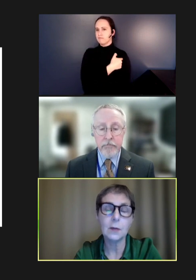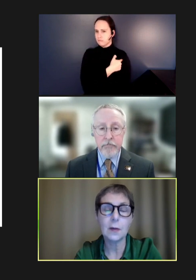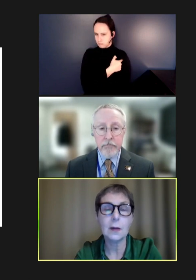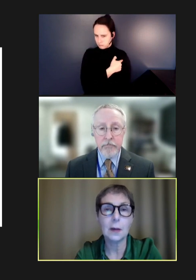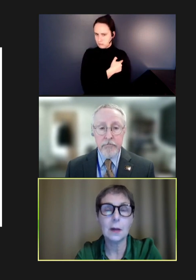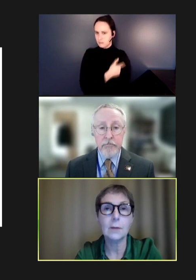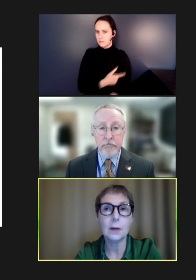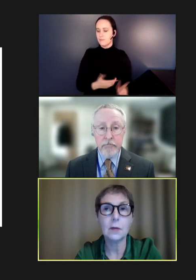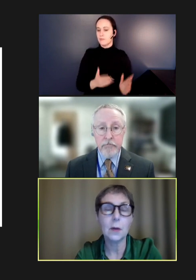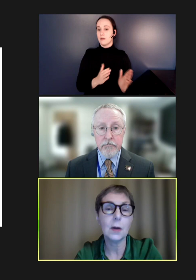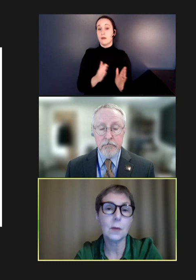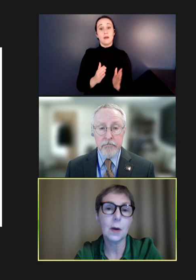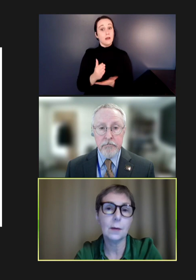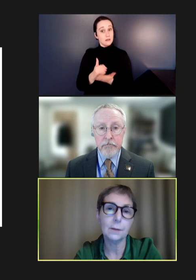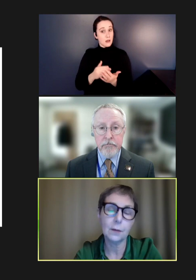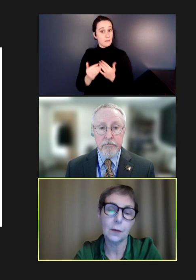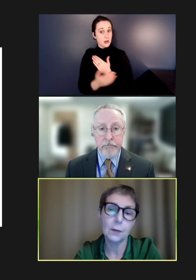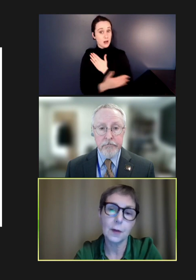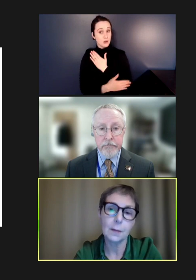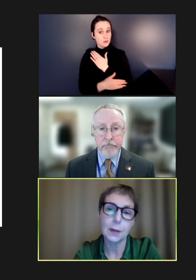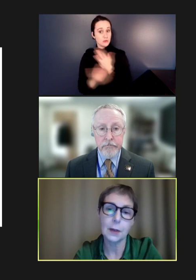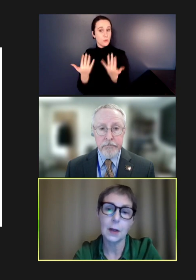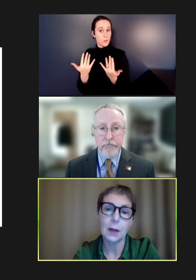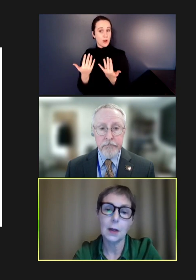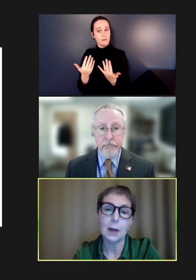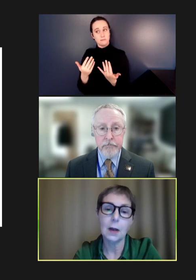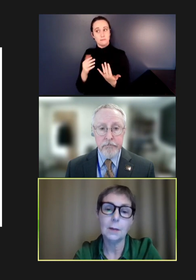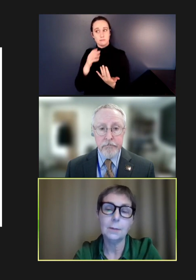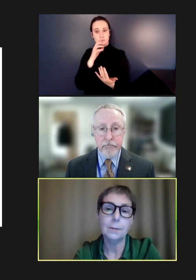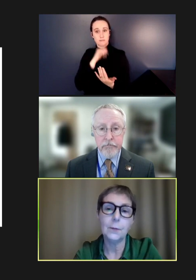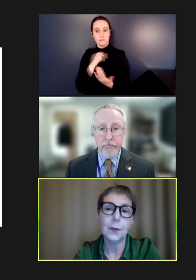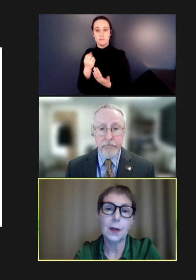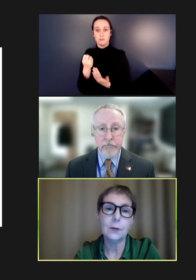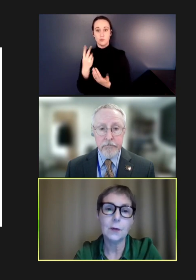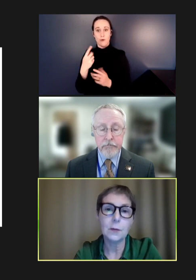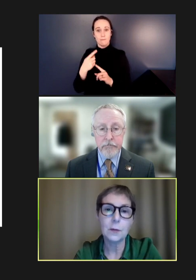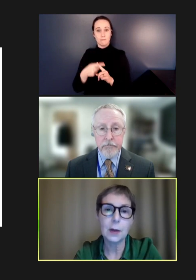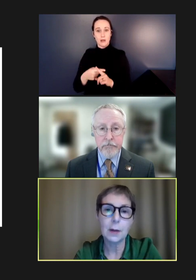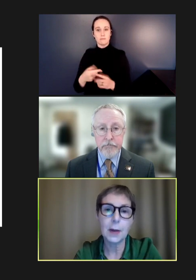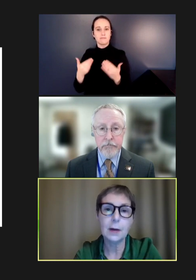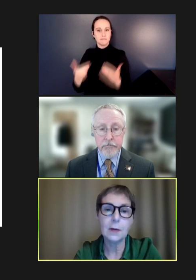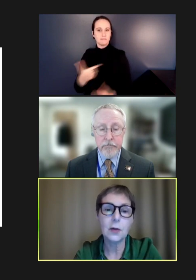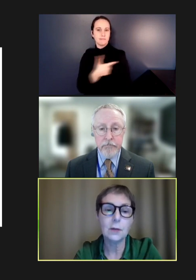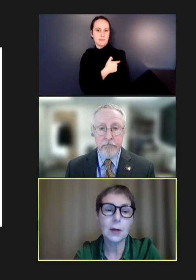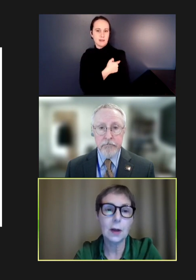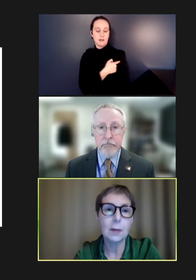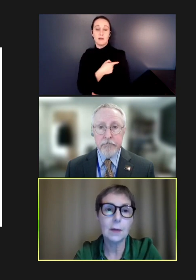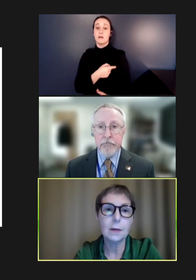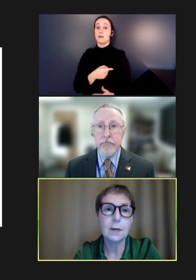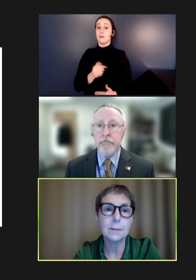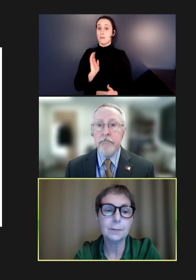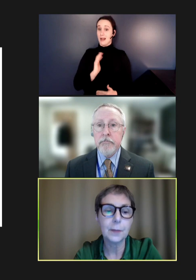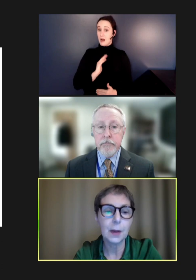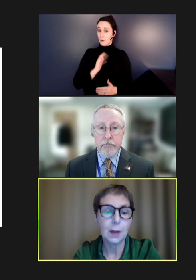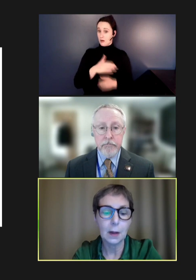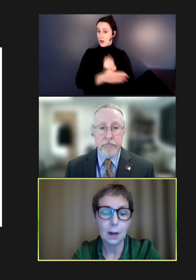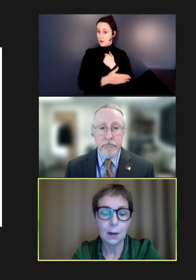it's given at 12 or older. But for the countries we're talking about, it's generally nine months.